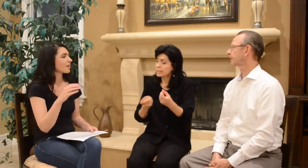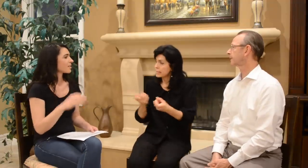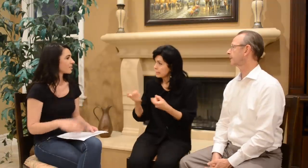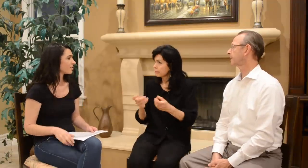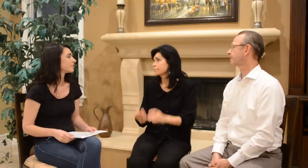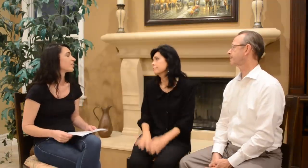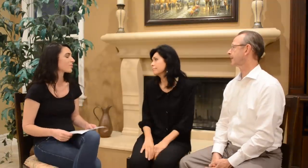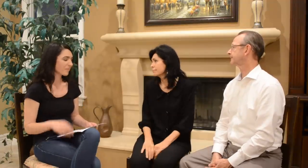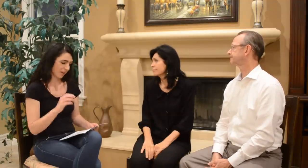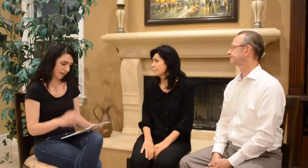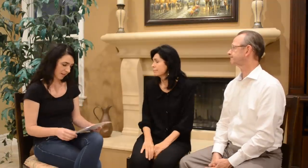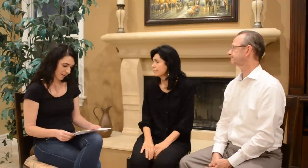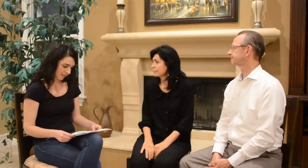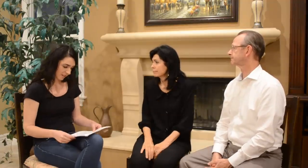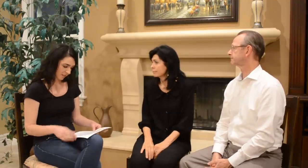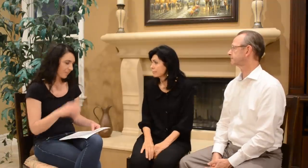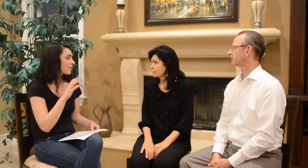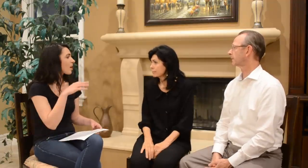[and now] skiing.